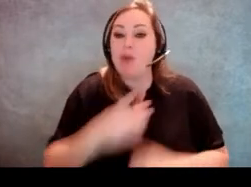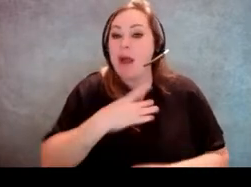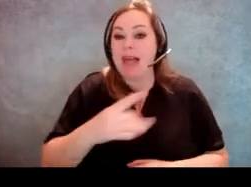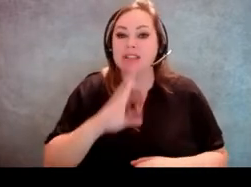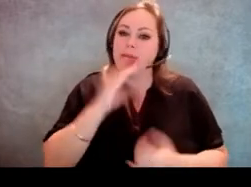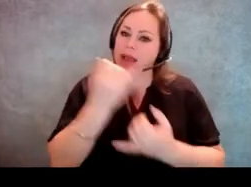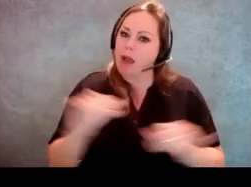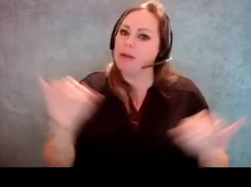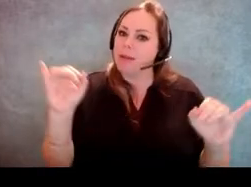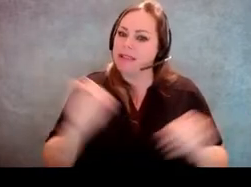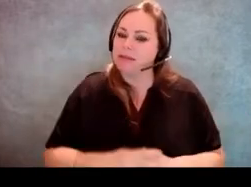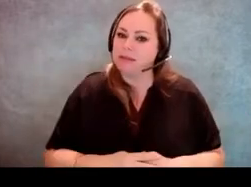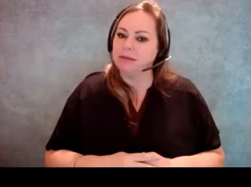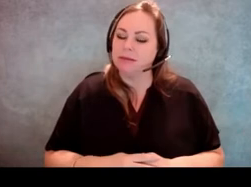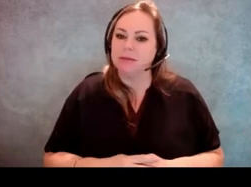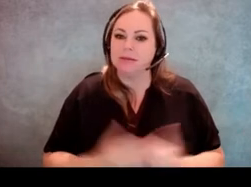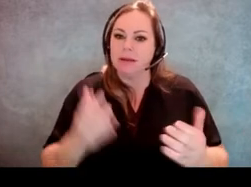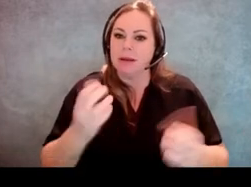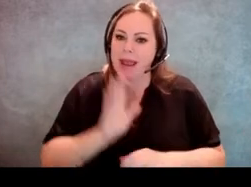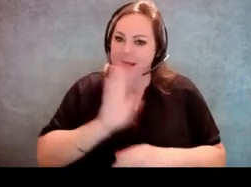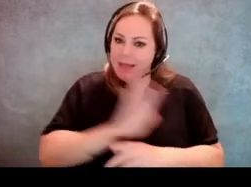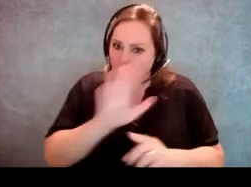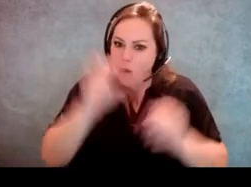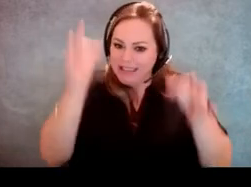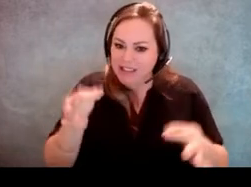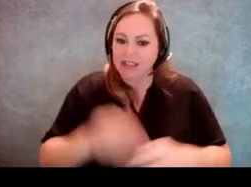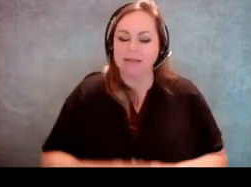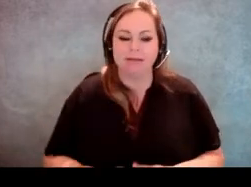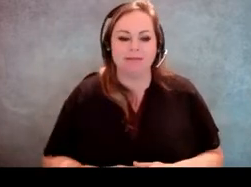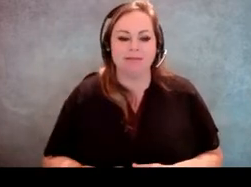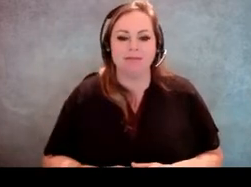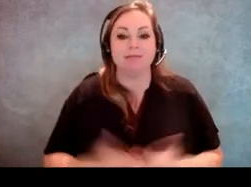and they want to make their own decisions. So there you go.